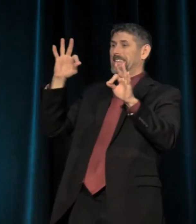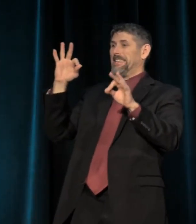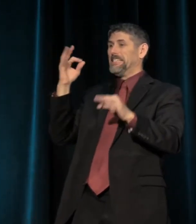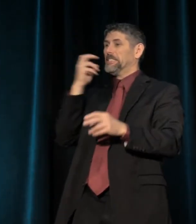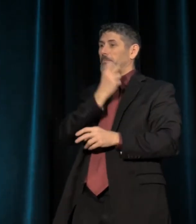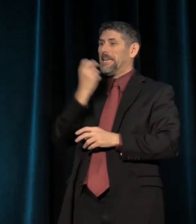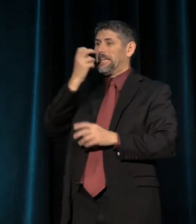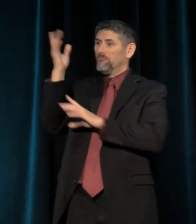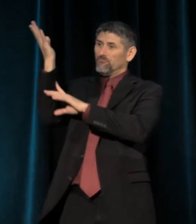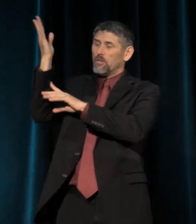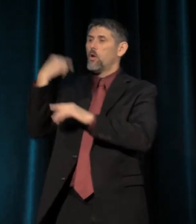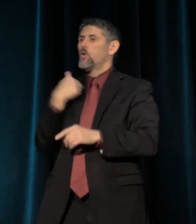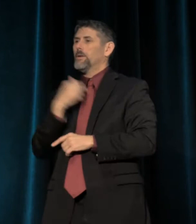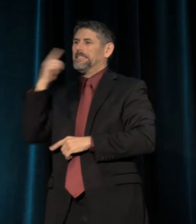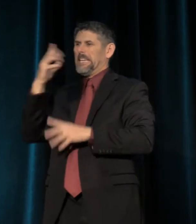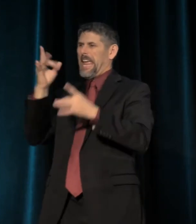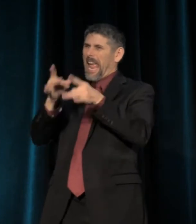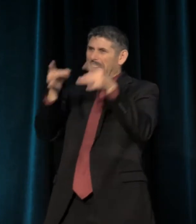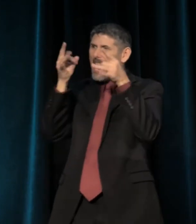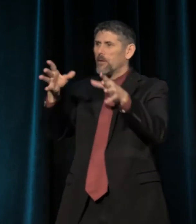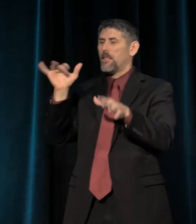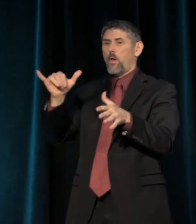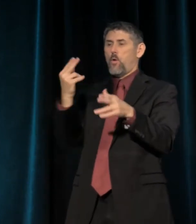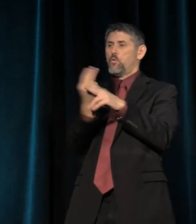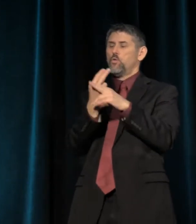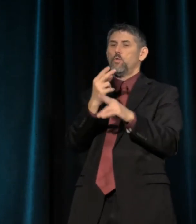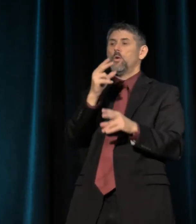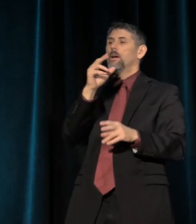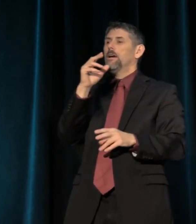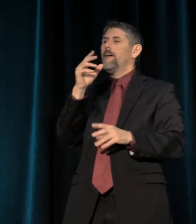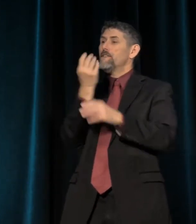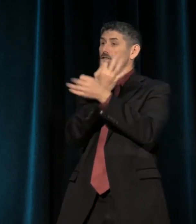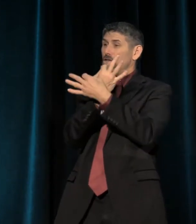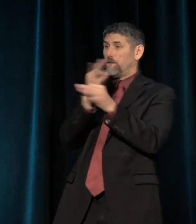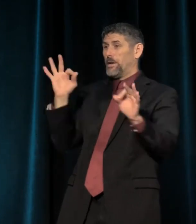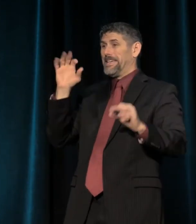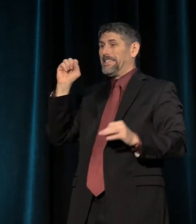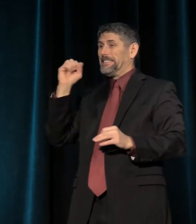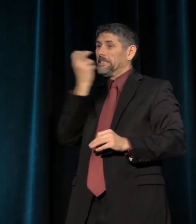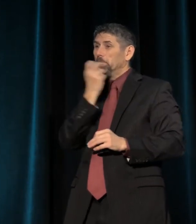we've seen those who use free speech to spew hatred and provoke violence;